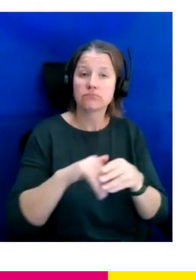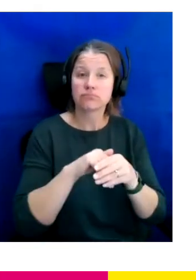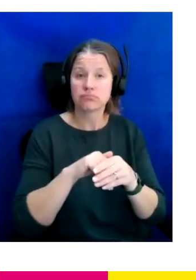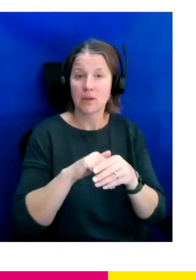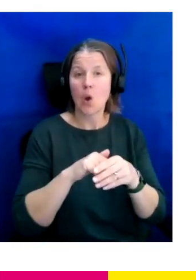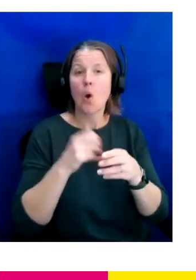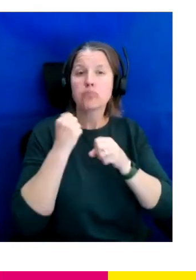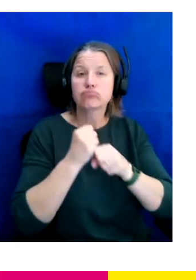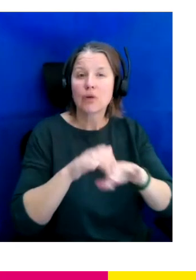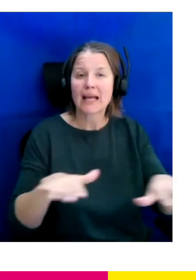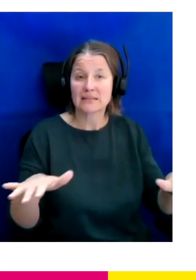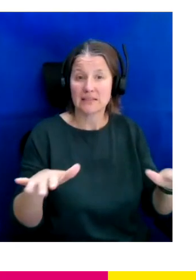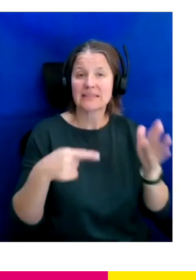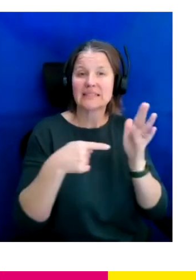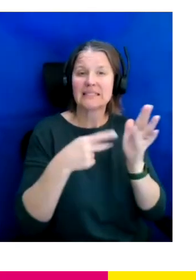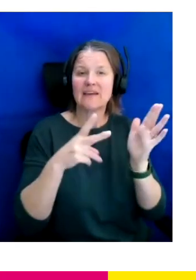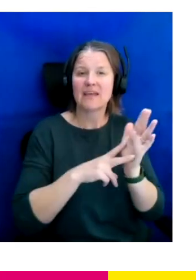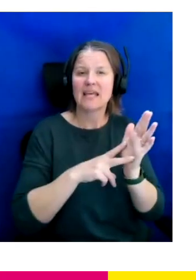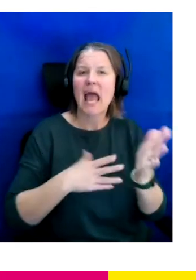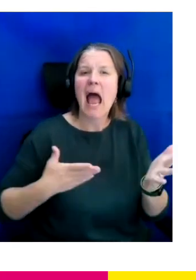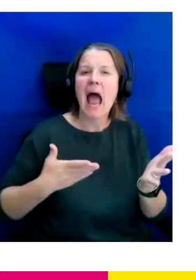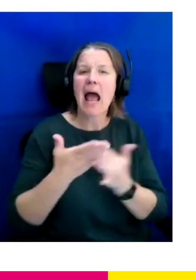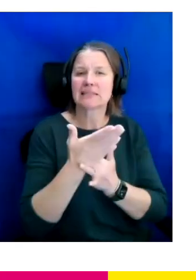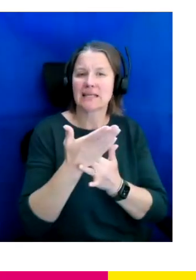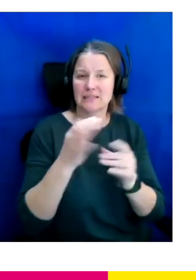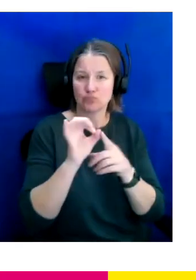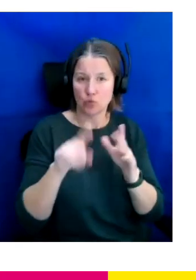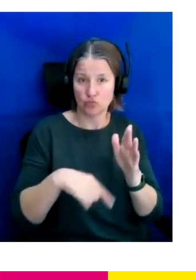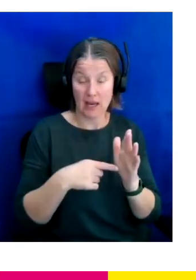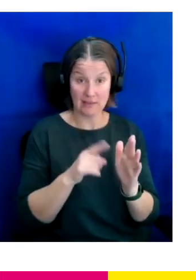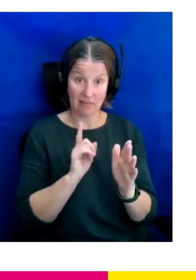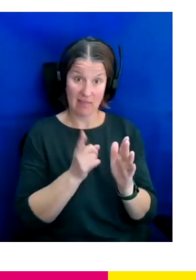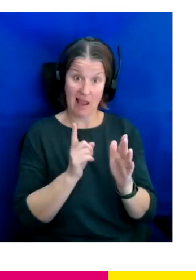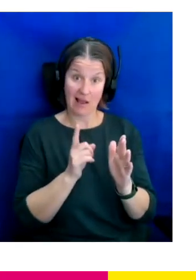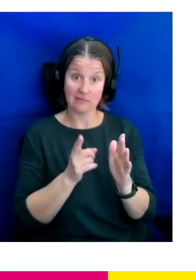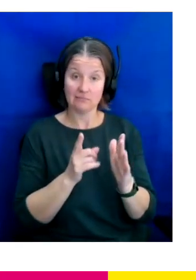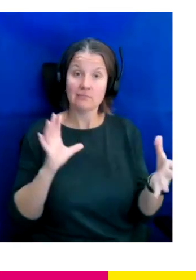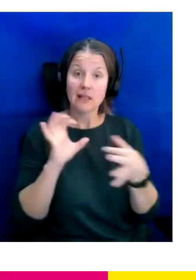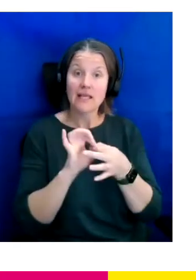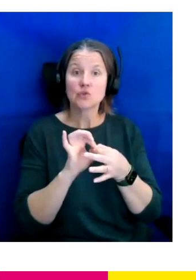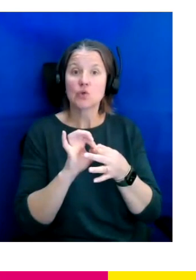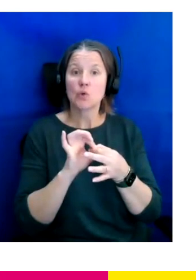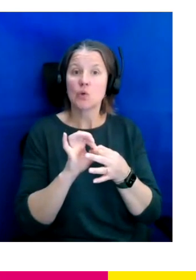called the TV access project, which is about embedding accessibility into production.